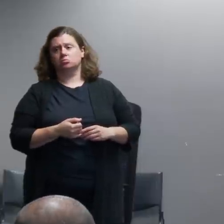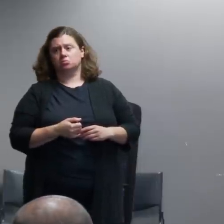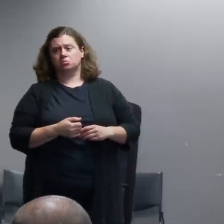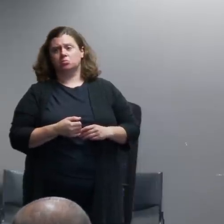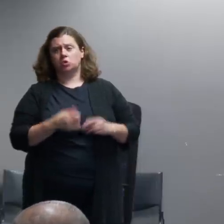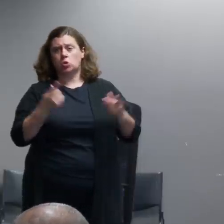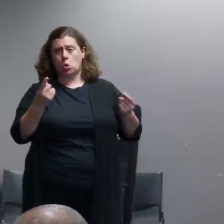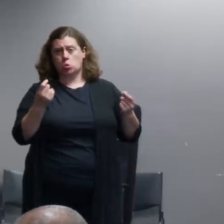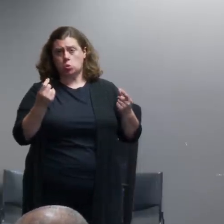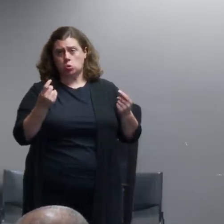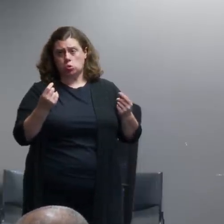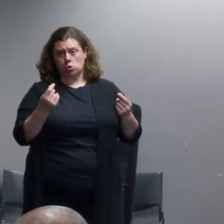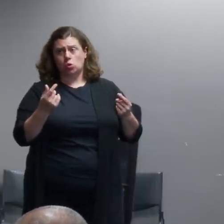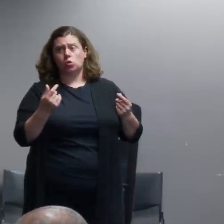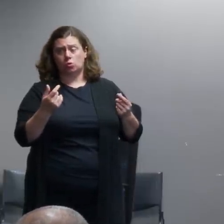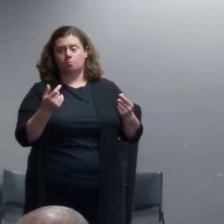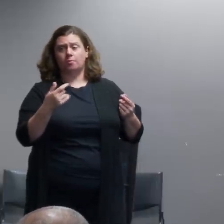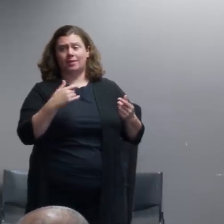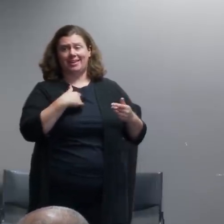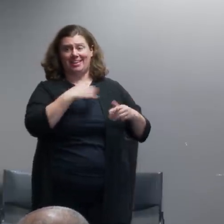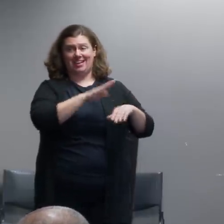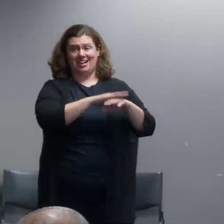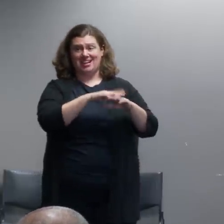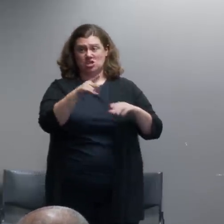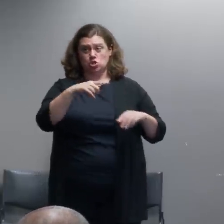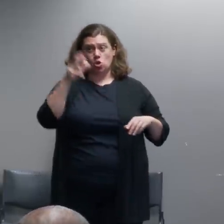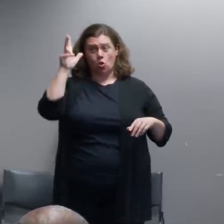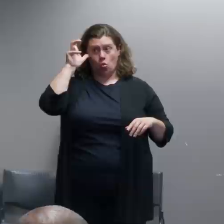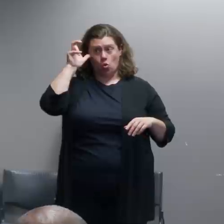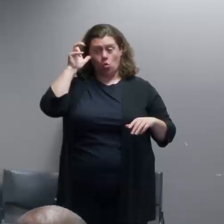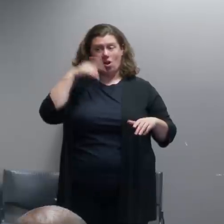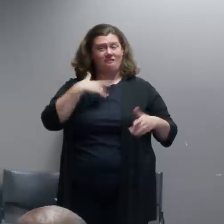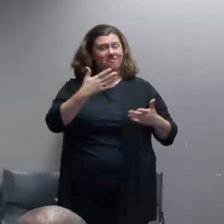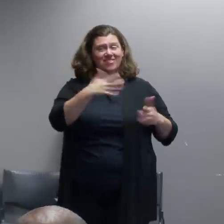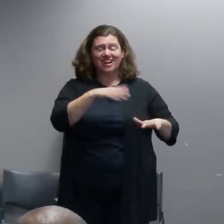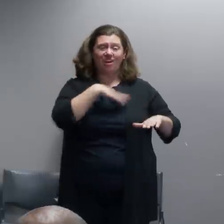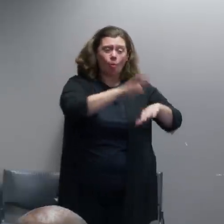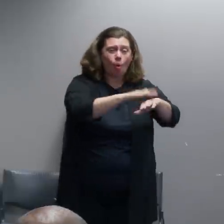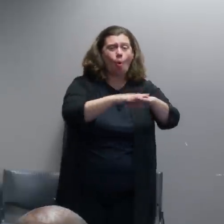multiple warnings and including a direction to go because the thing